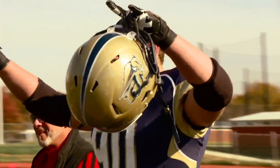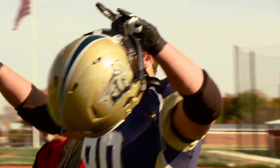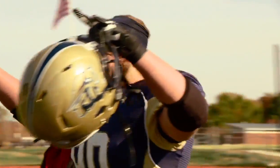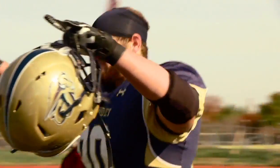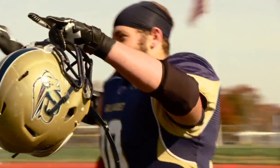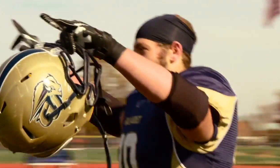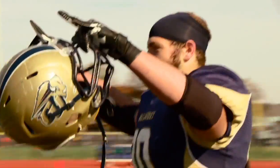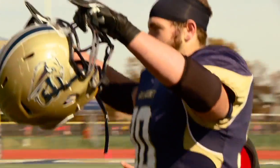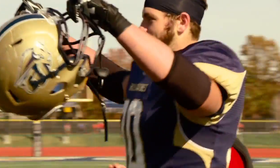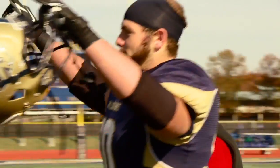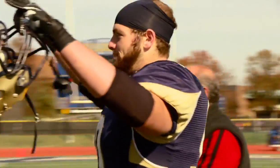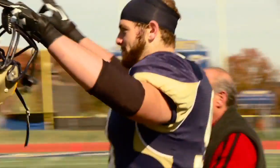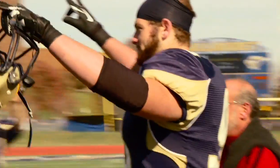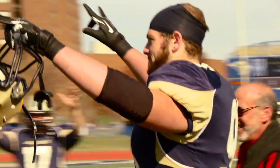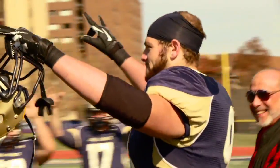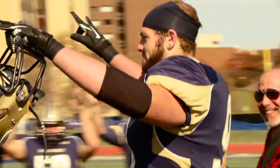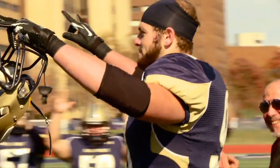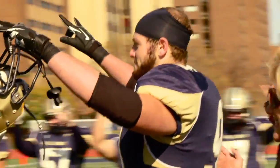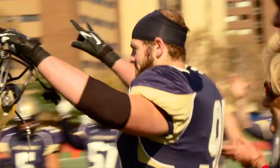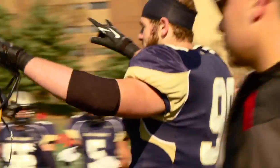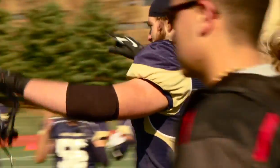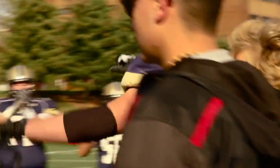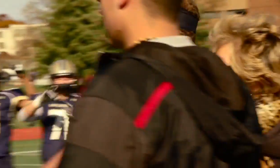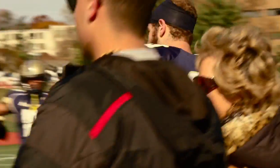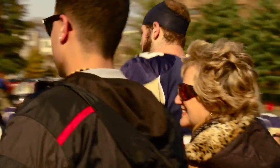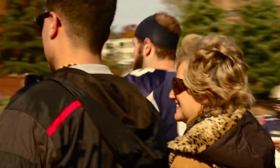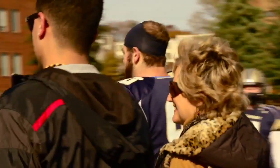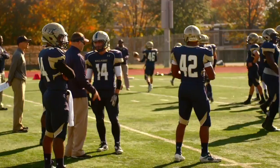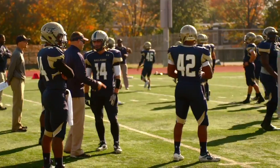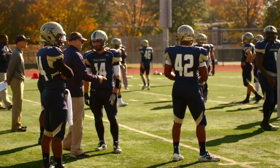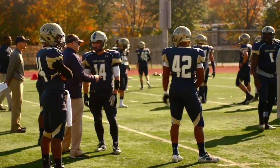to play football at Division 3, Gallaudet University.